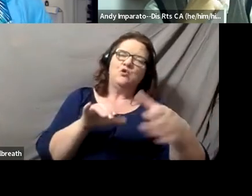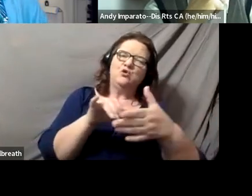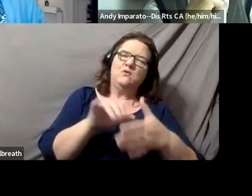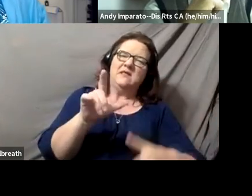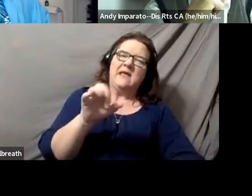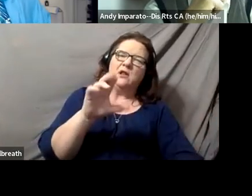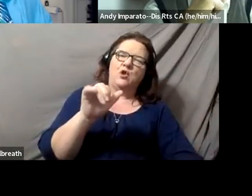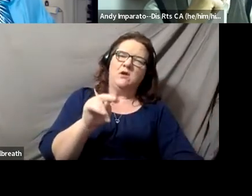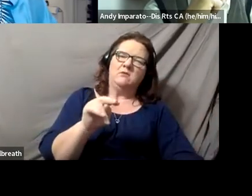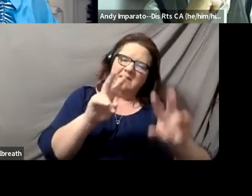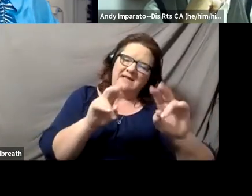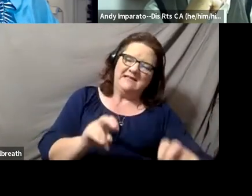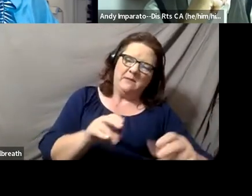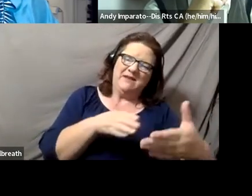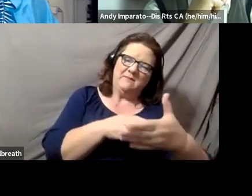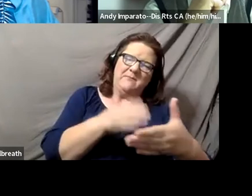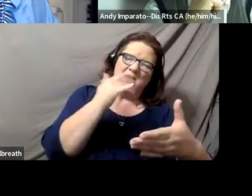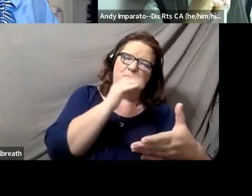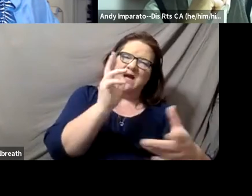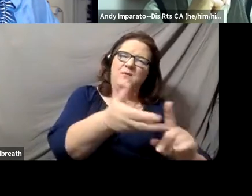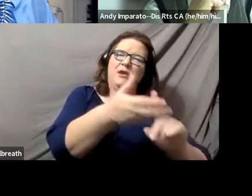to bring people in and what changes need to be made,